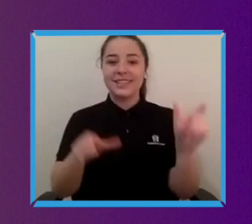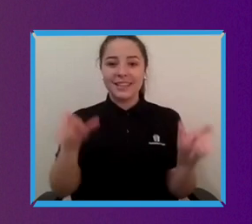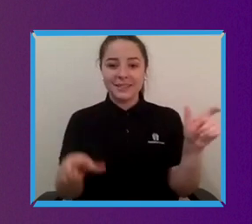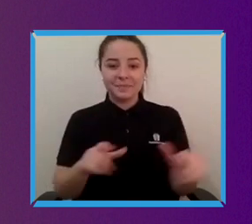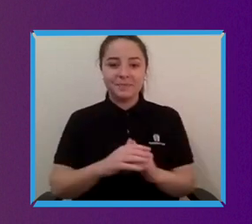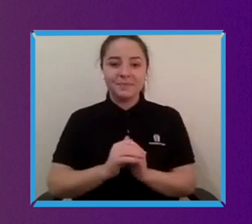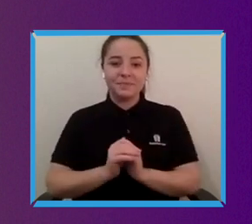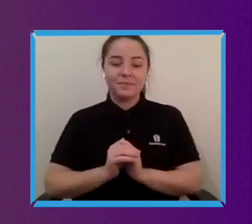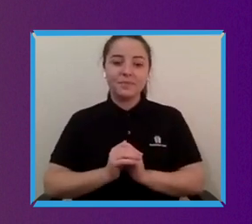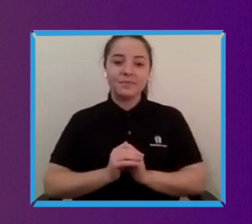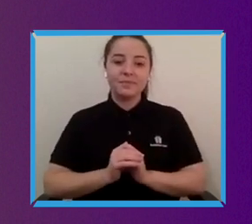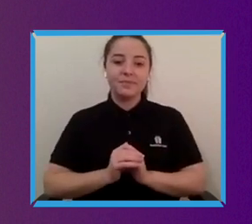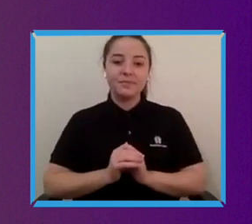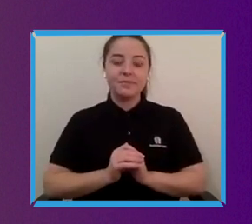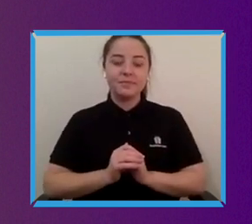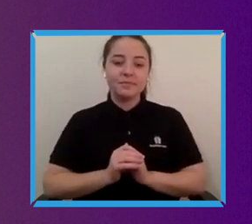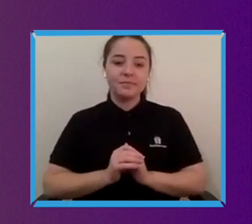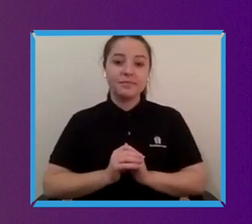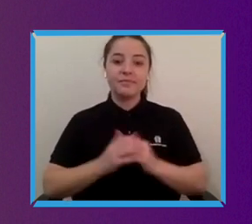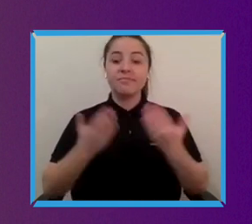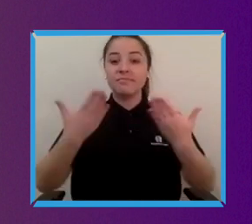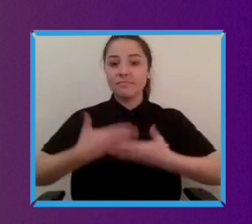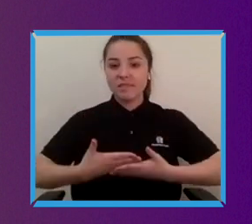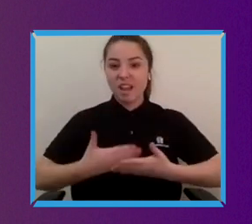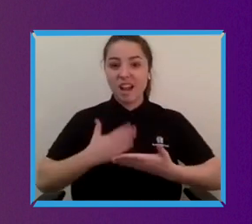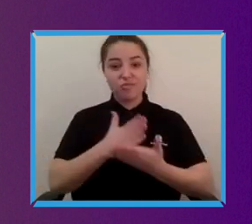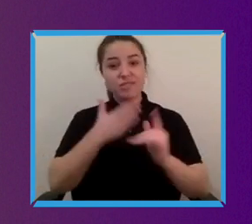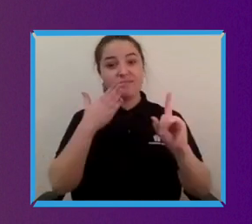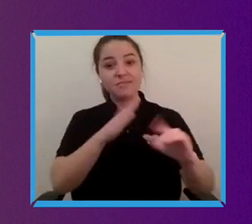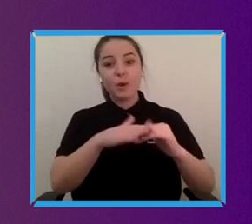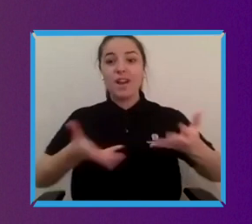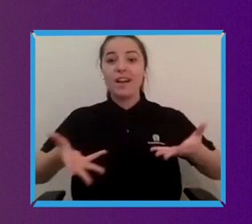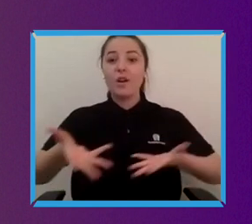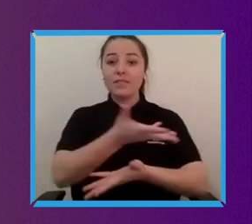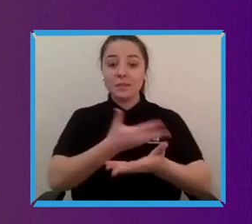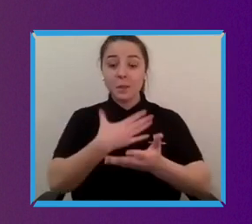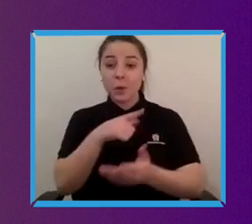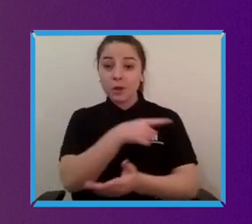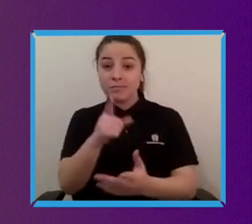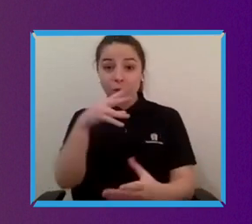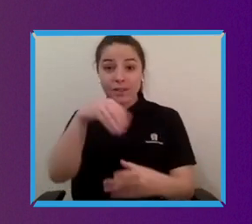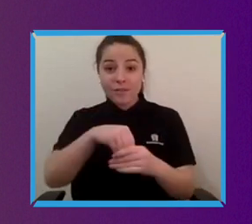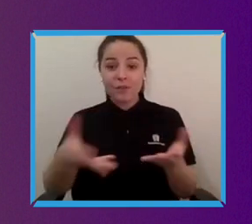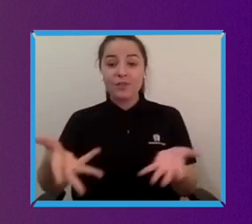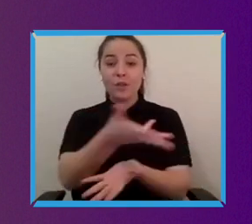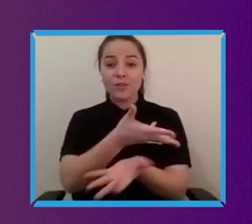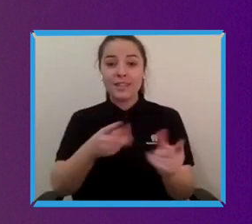So as I said tonight is about a conversation and so we do want you to participate in that conversation uh and we want to have brave